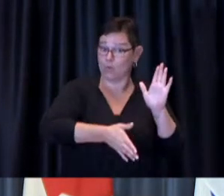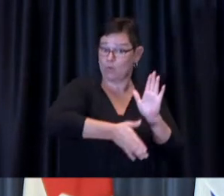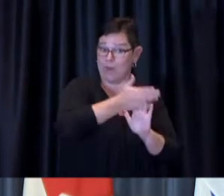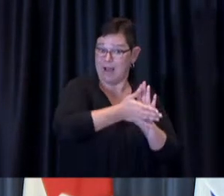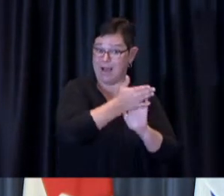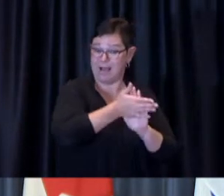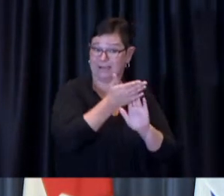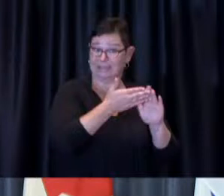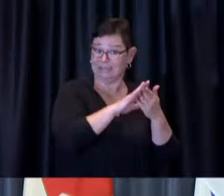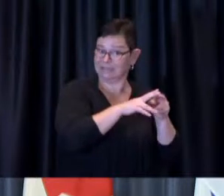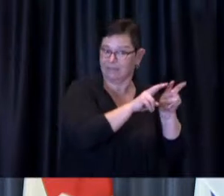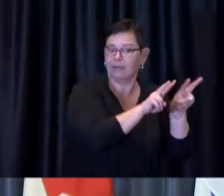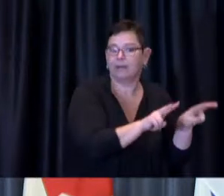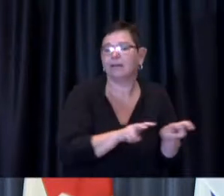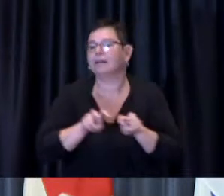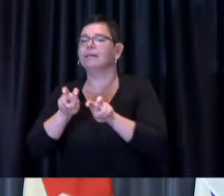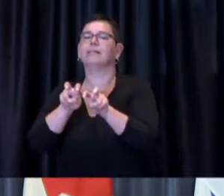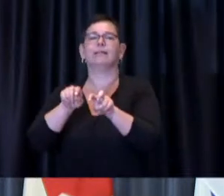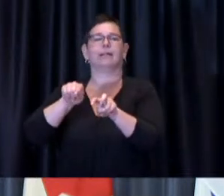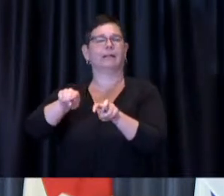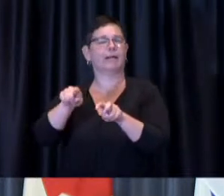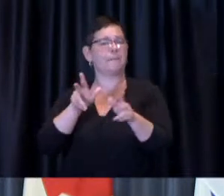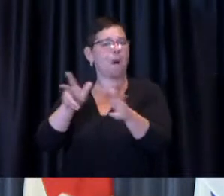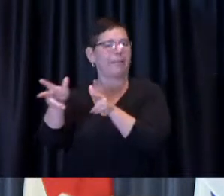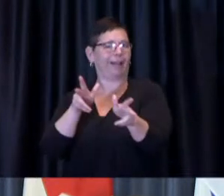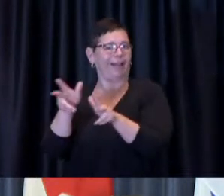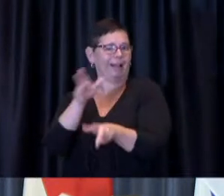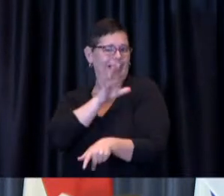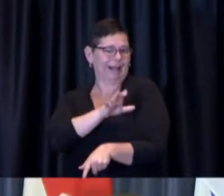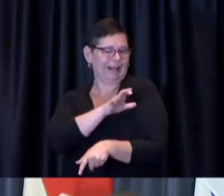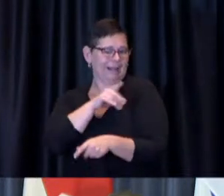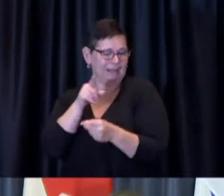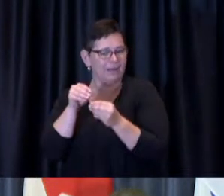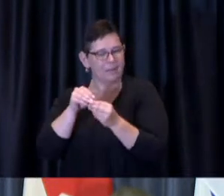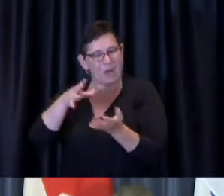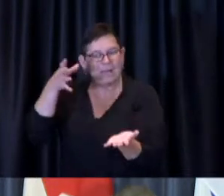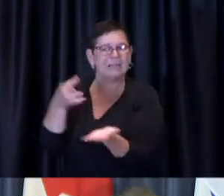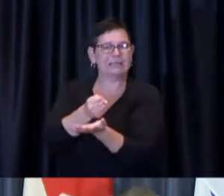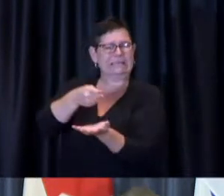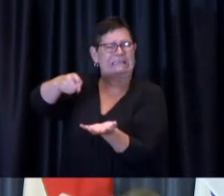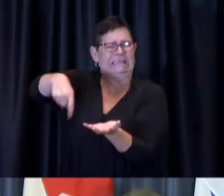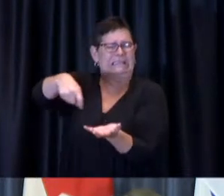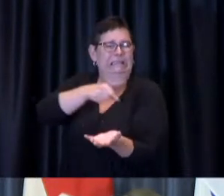towards mobile efforts that will reach people who still need their vaccine reach them, in their neighbourhoods.